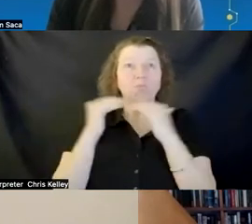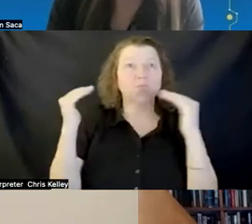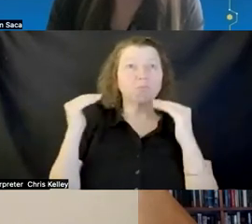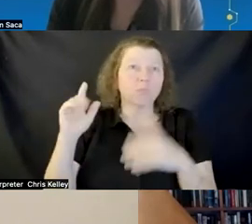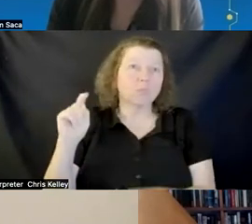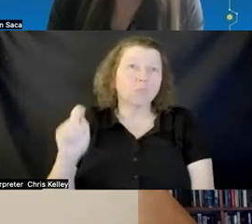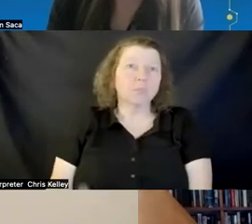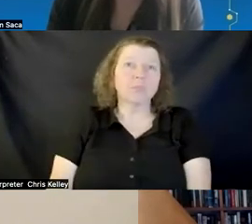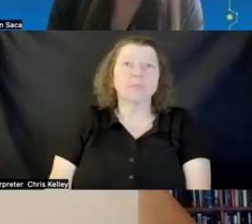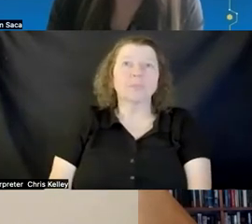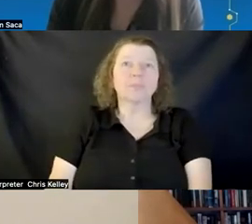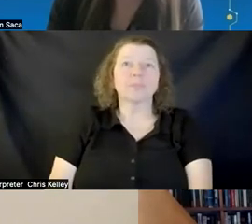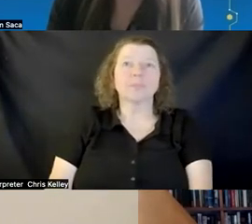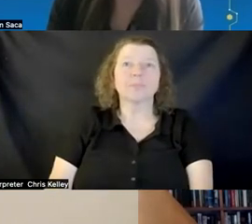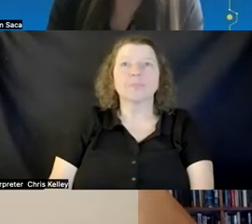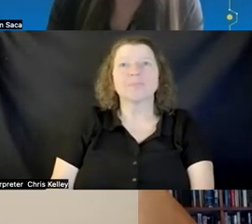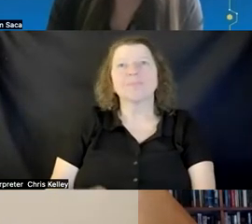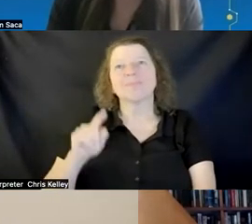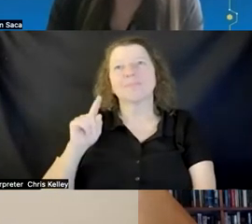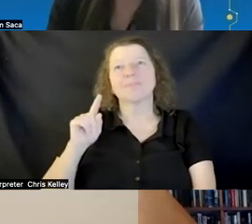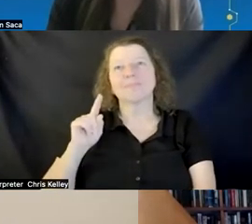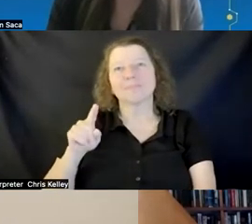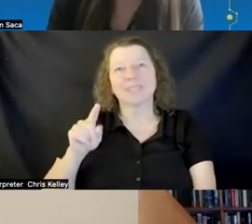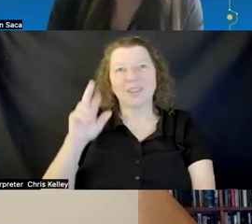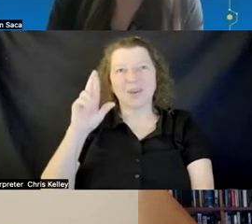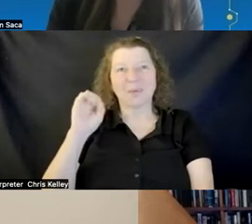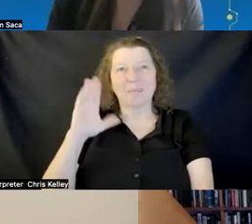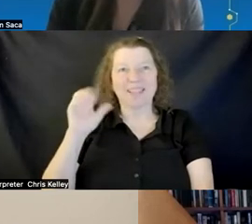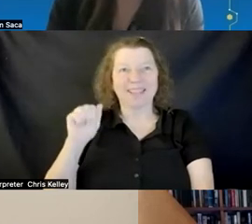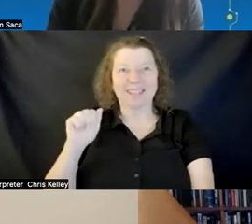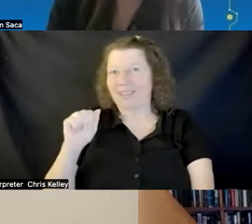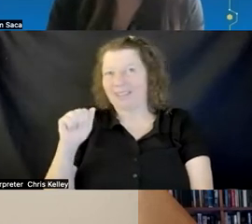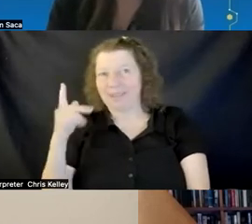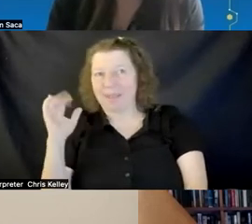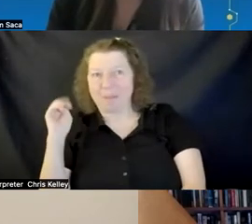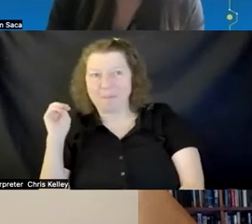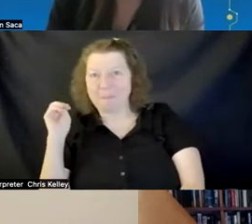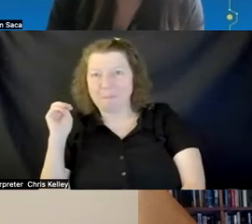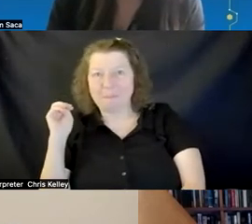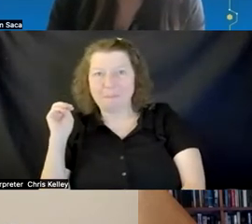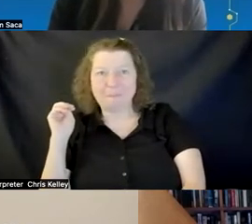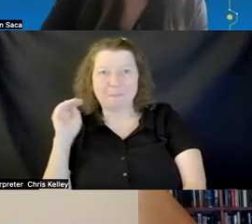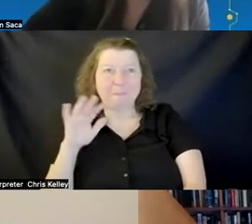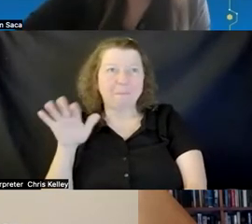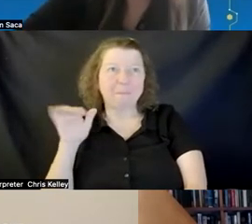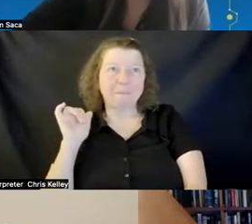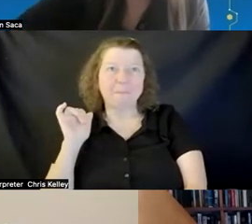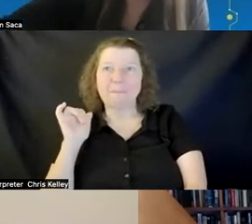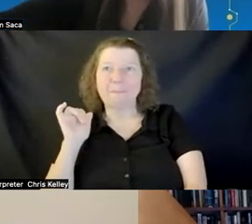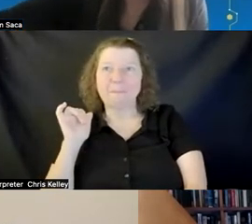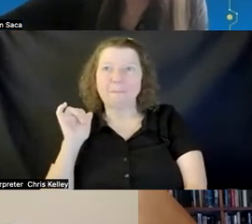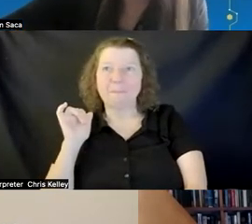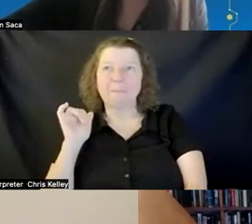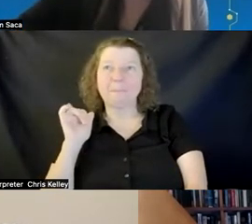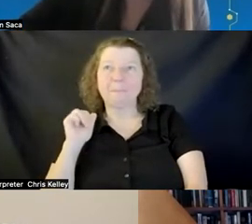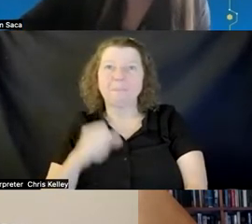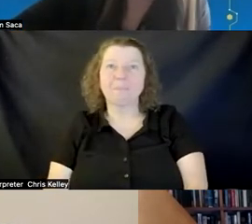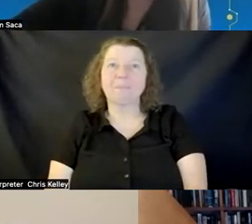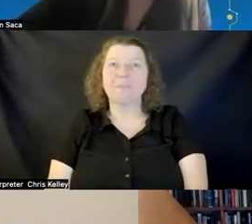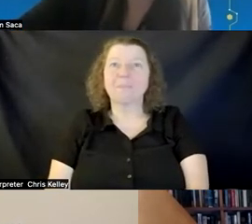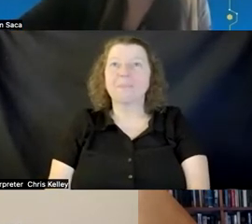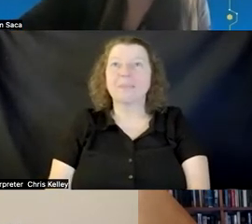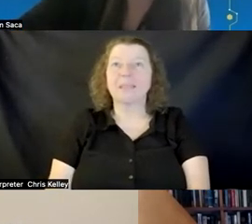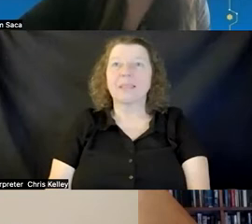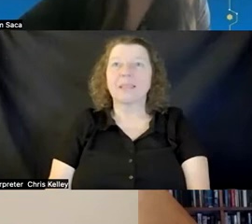who wants to take that from our side jacob rebecca pam